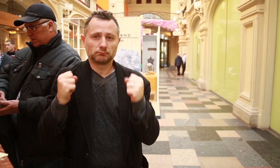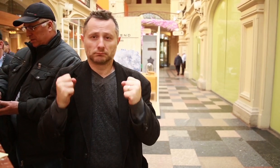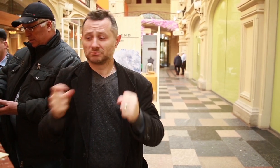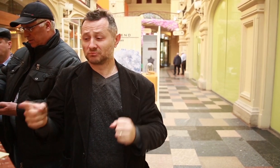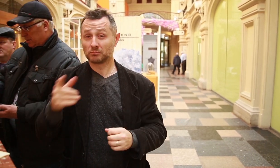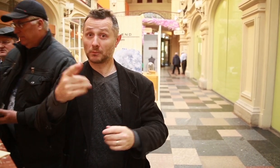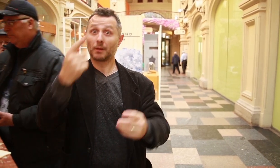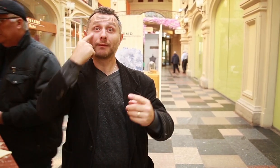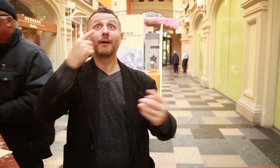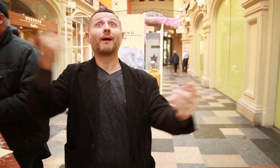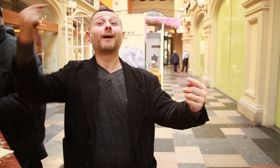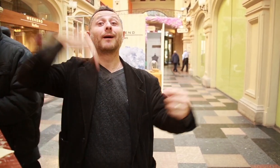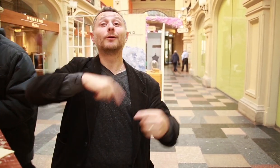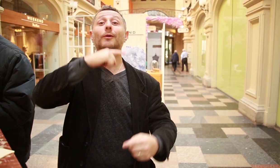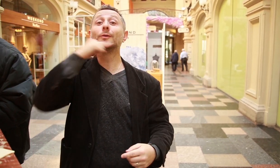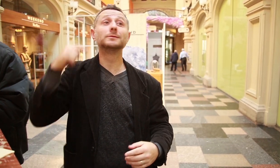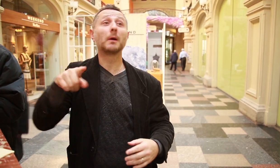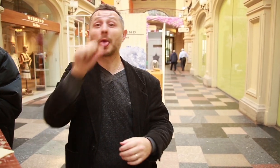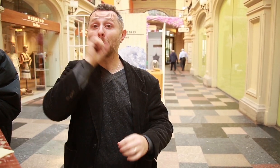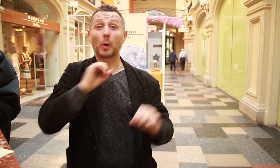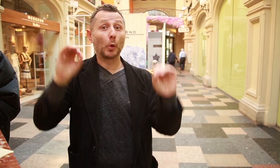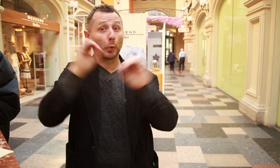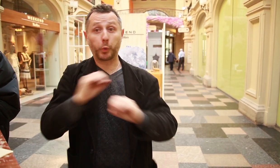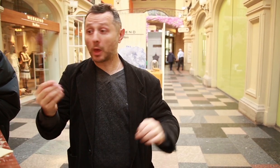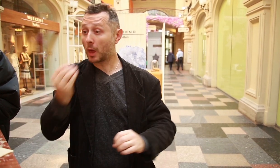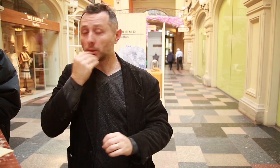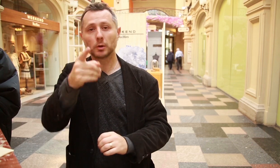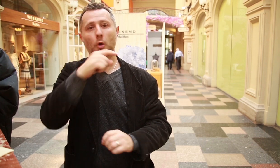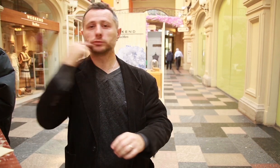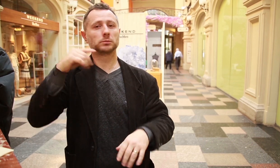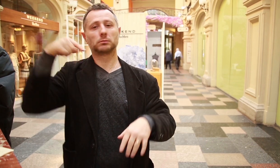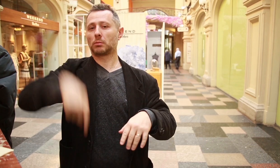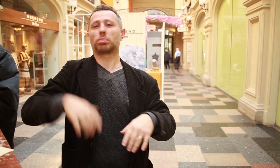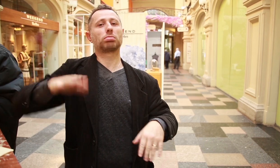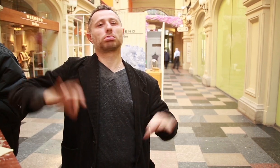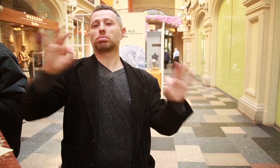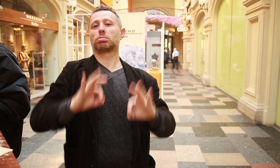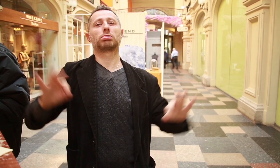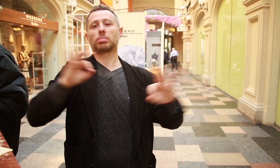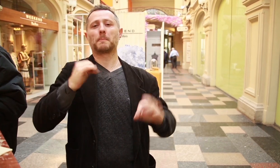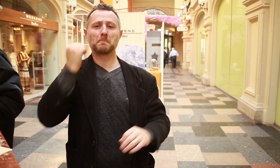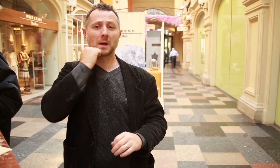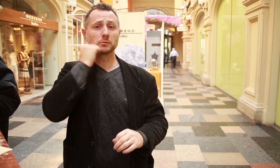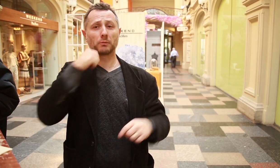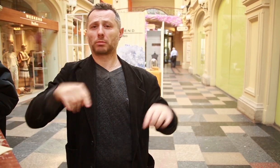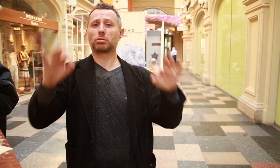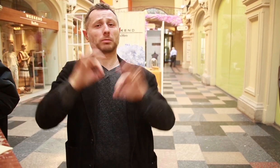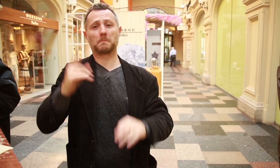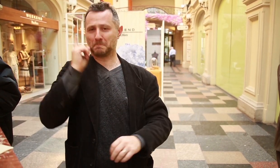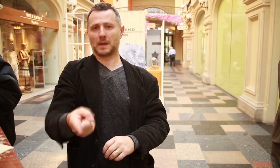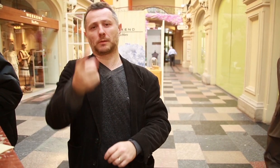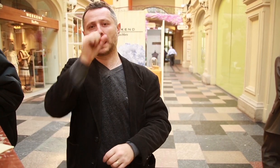the only one that is different from the rest. You have not been to Russia or